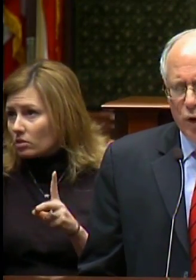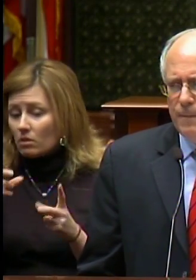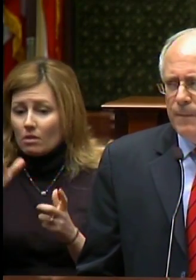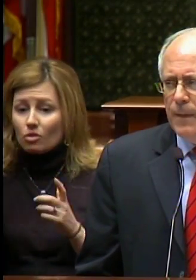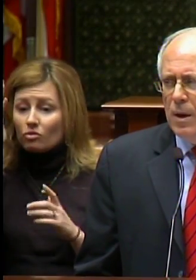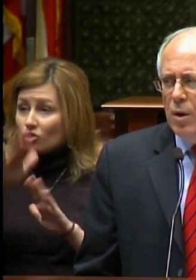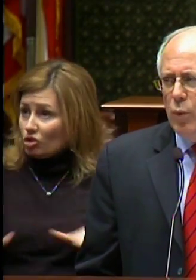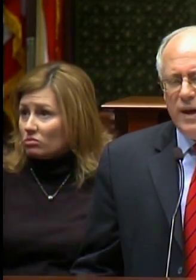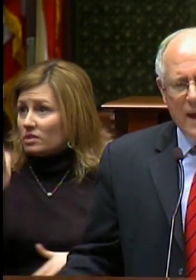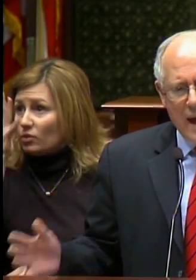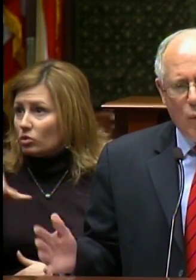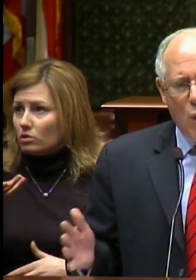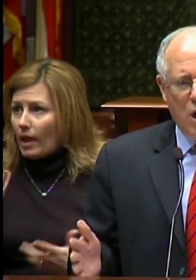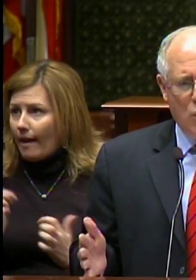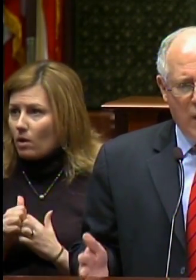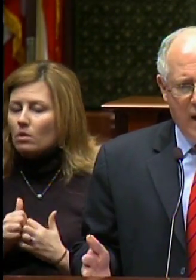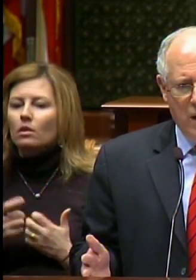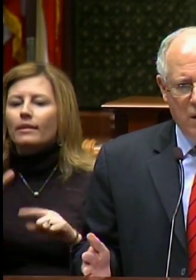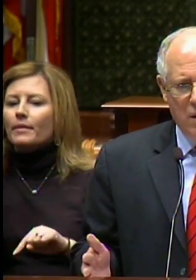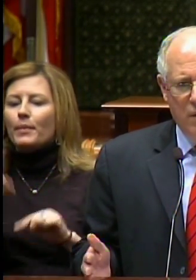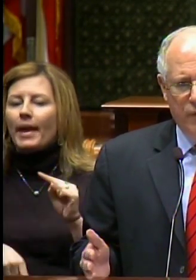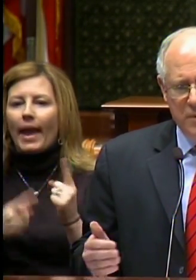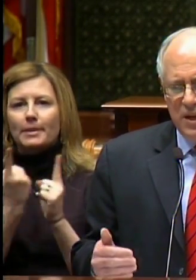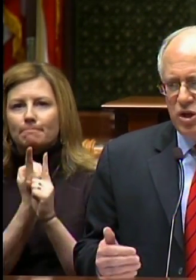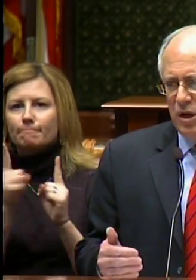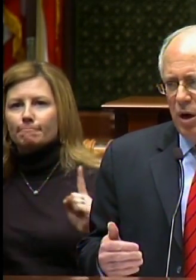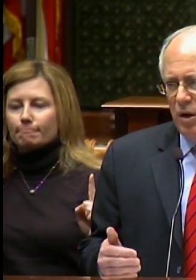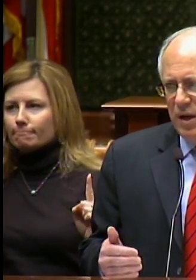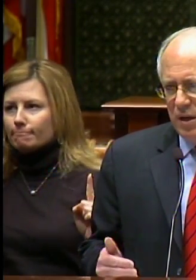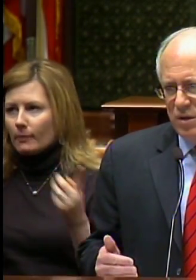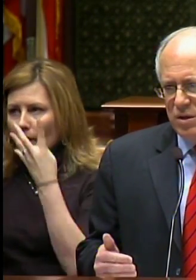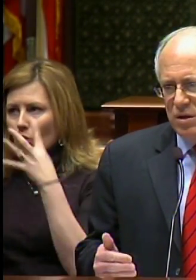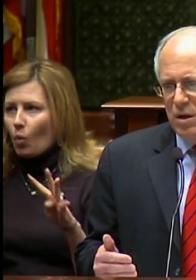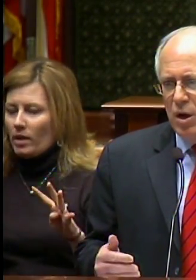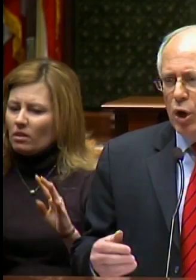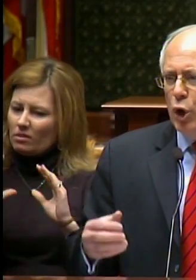future. We cannot walk away from teaching our kids.